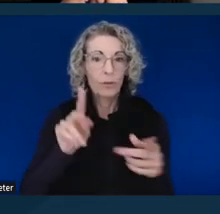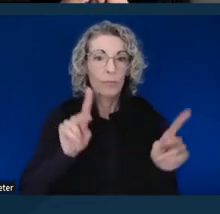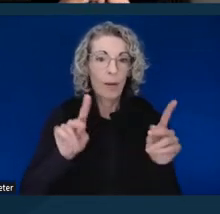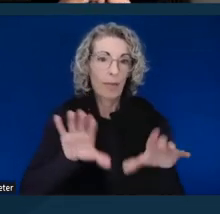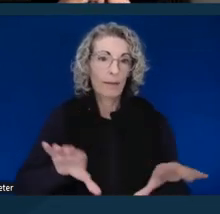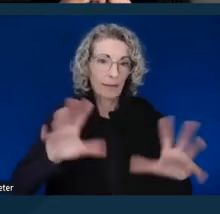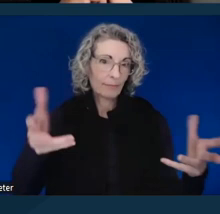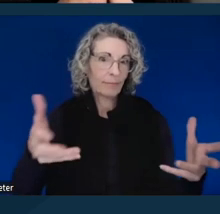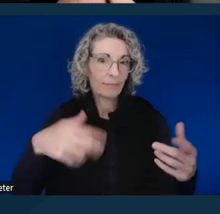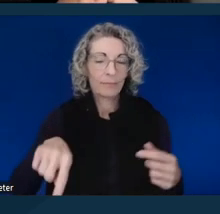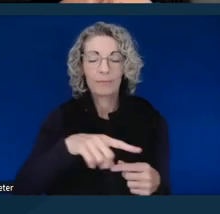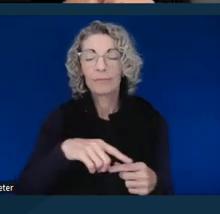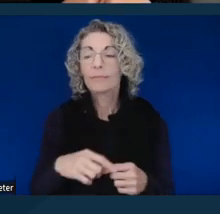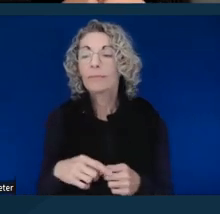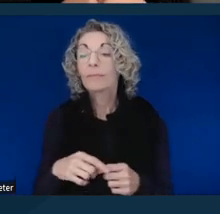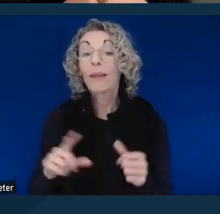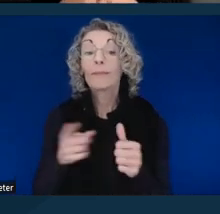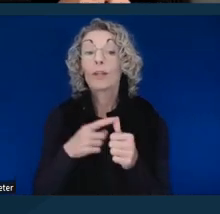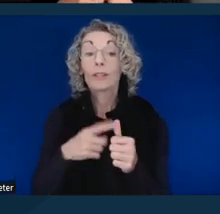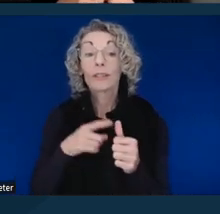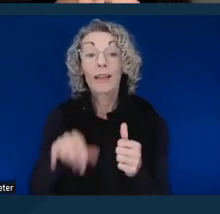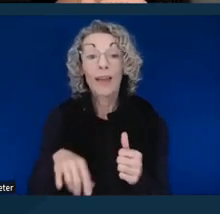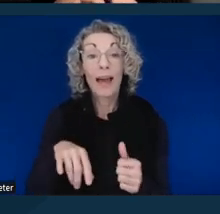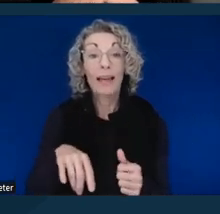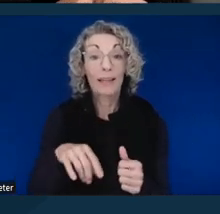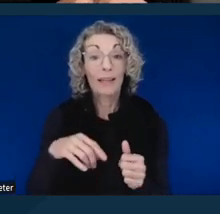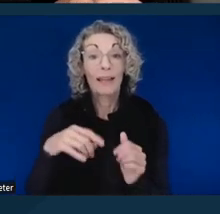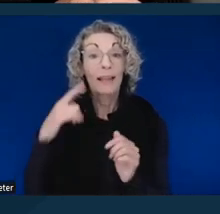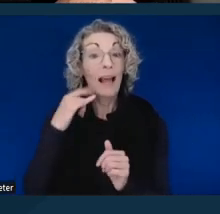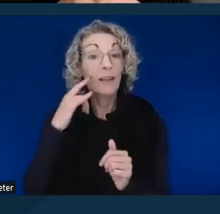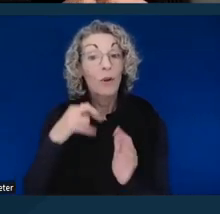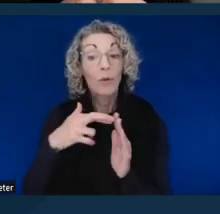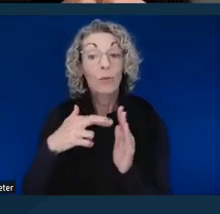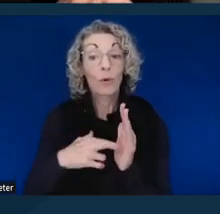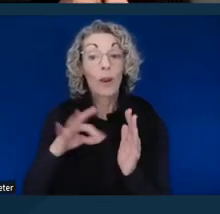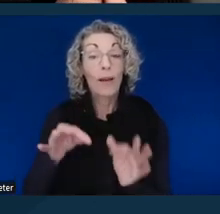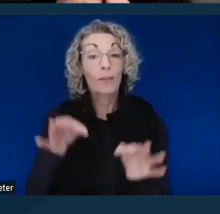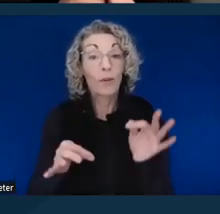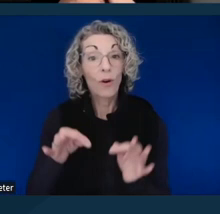First, the California Rule of Court 1.100 this is what the rule says.